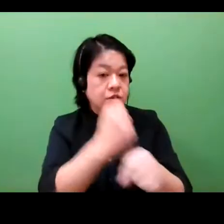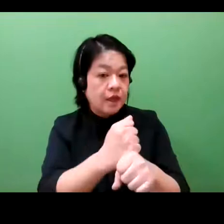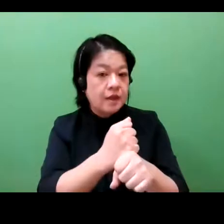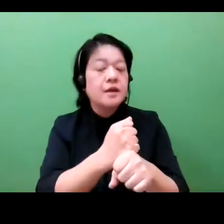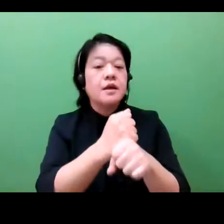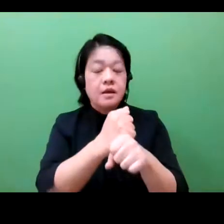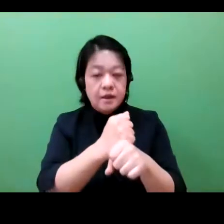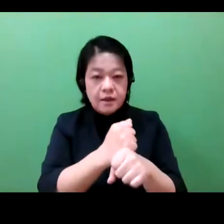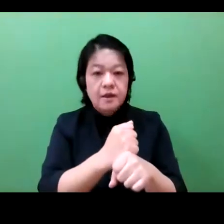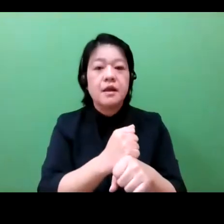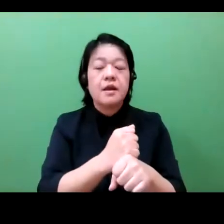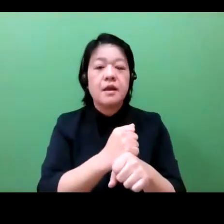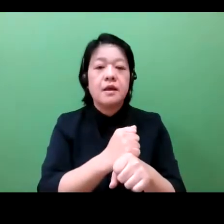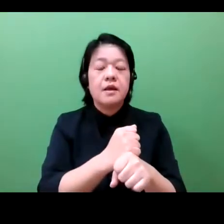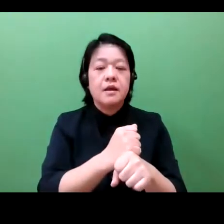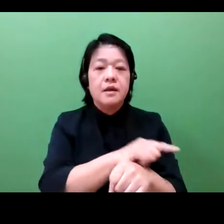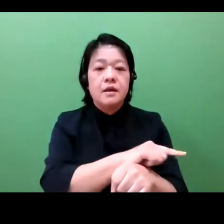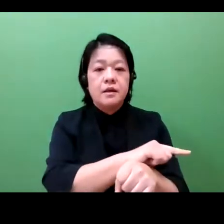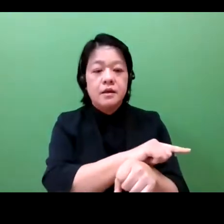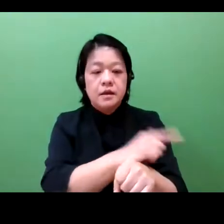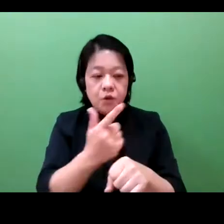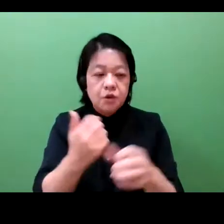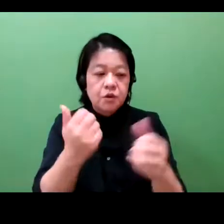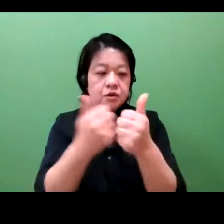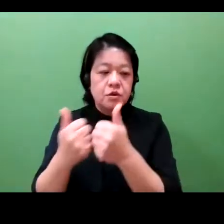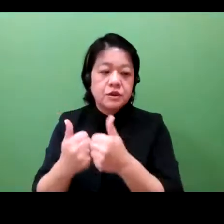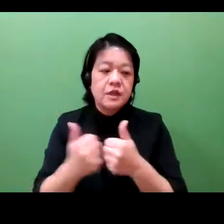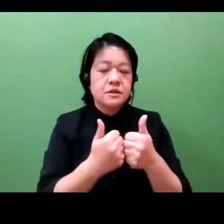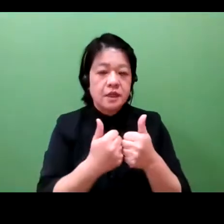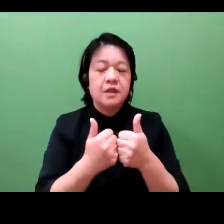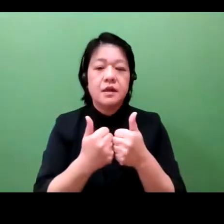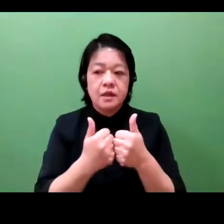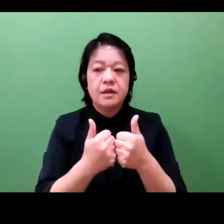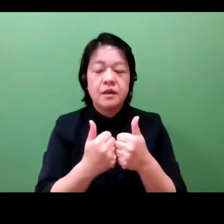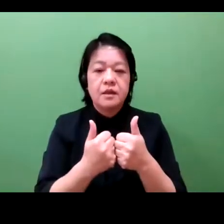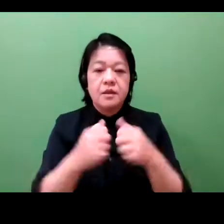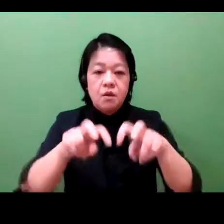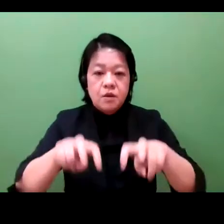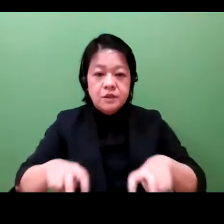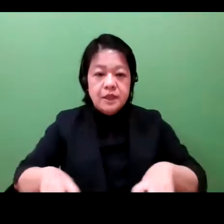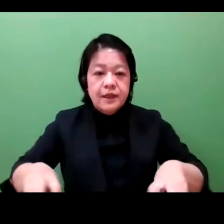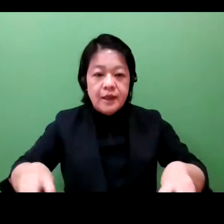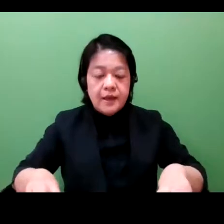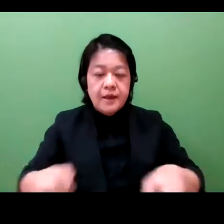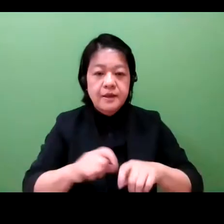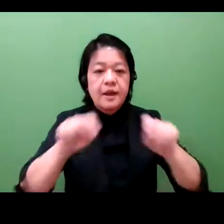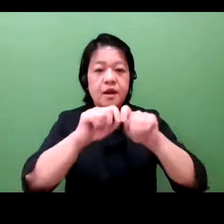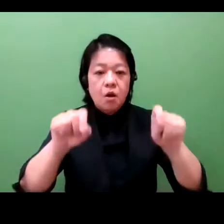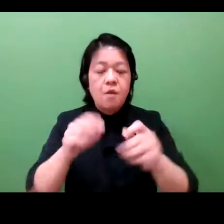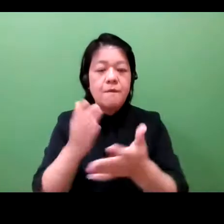we can generate ideas, we consult with stakeholders, we can delve into the challenges.